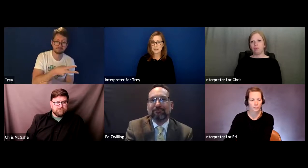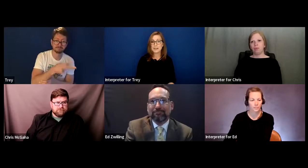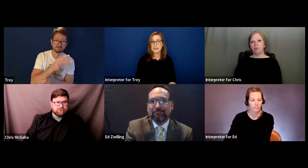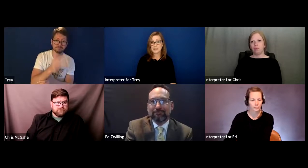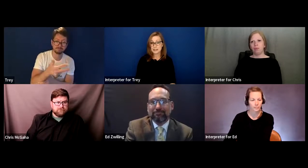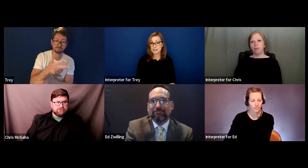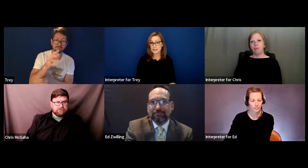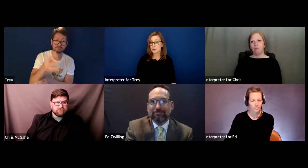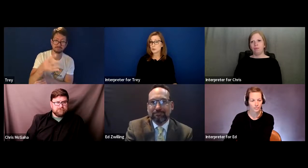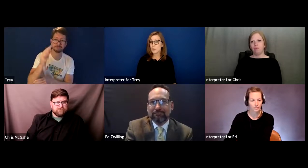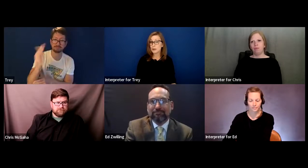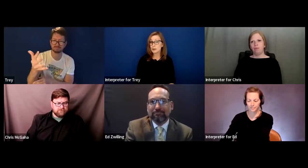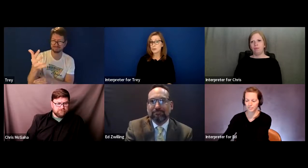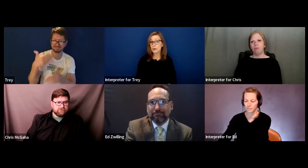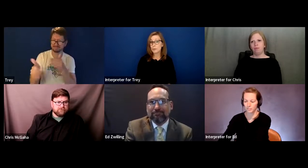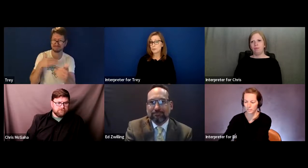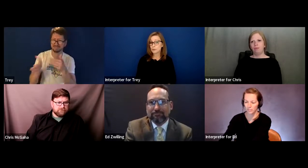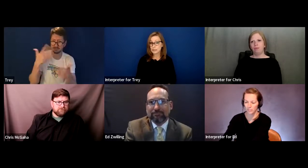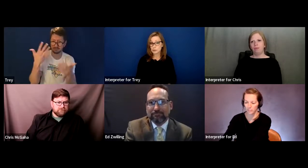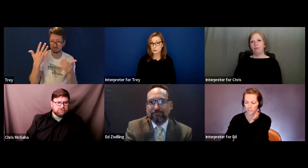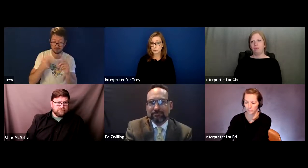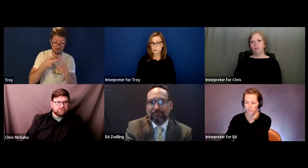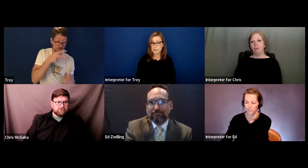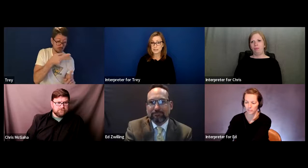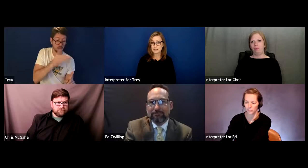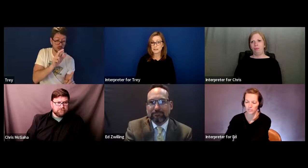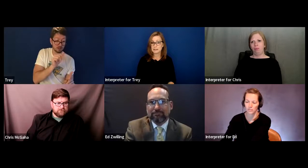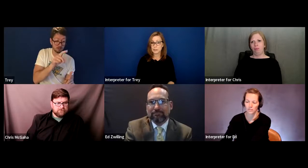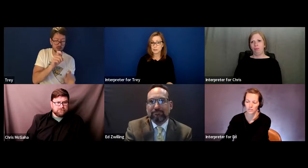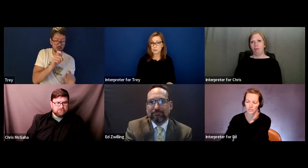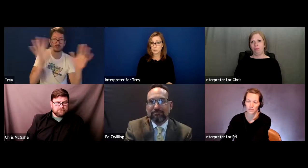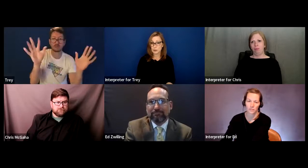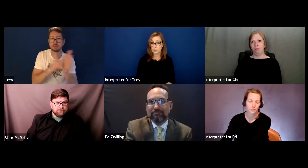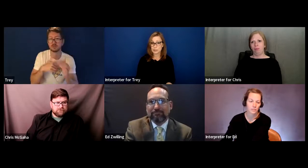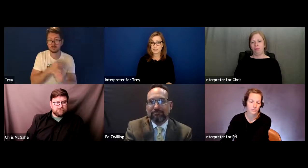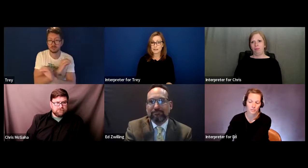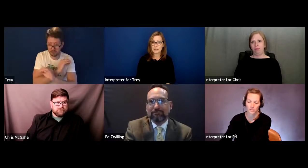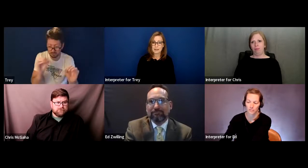Nonetheless, I was required all through grade school to attend the speech therapy course